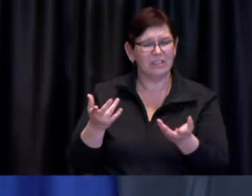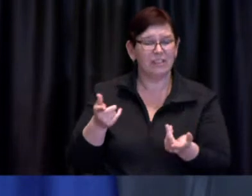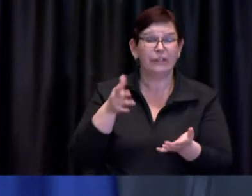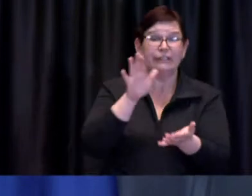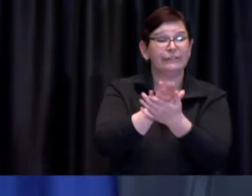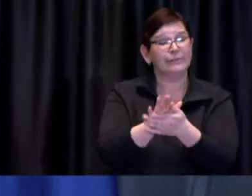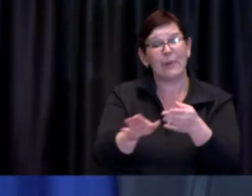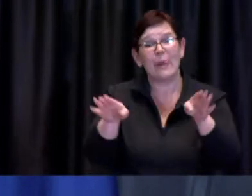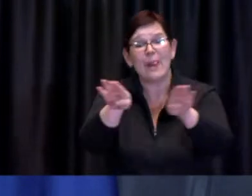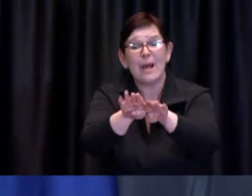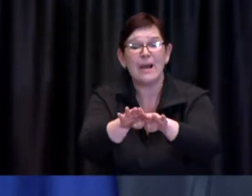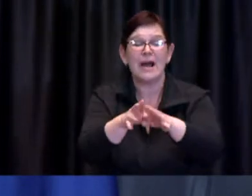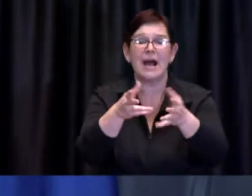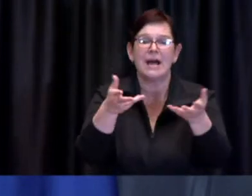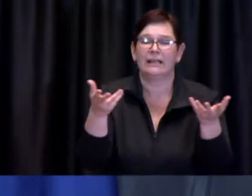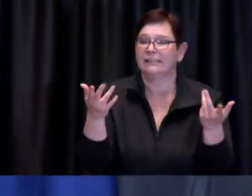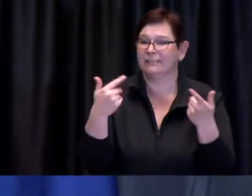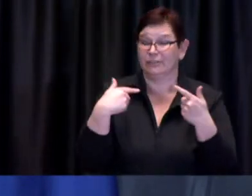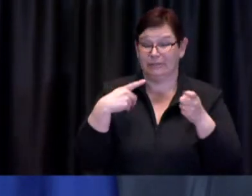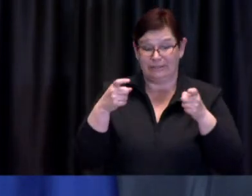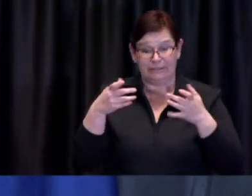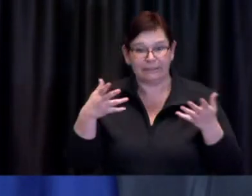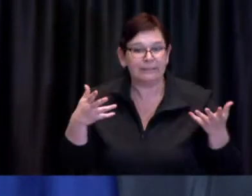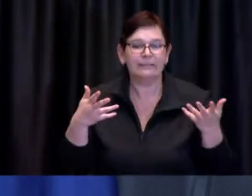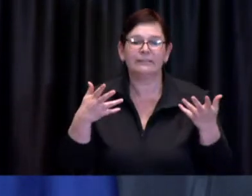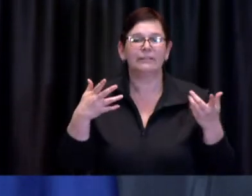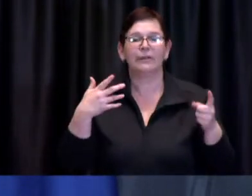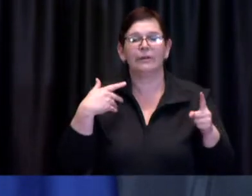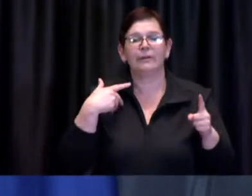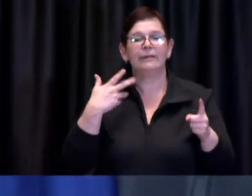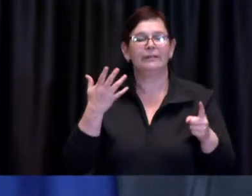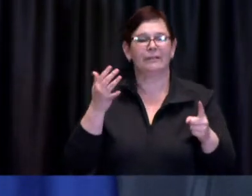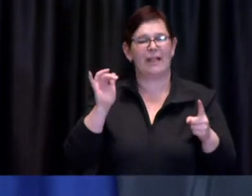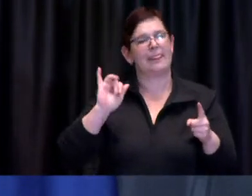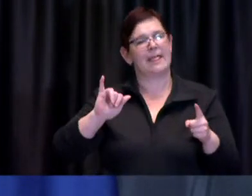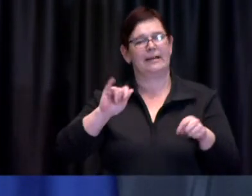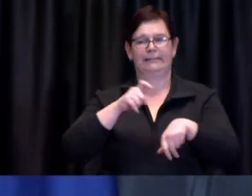to good health and so I will just say that if recommendations are made to me uh with respect